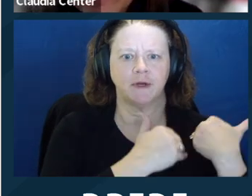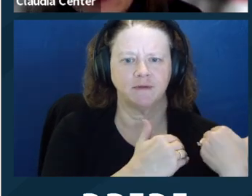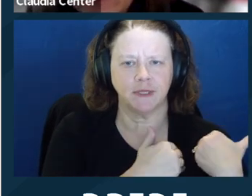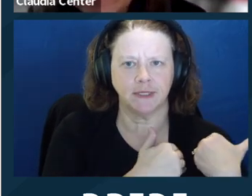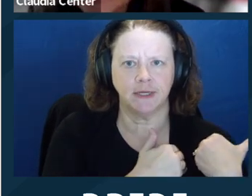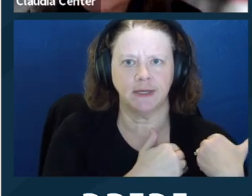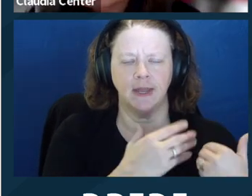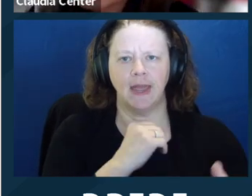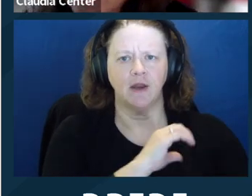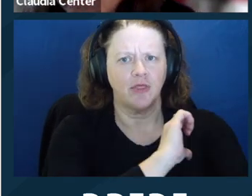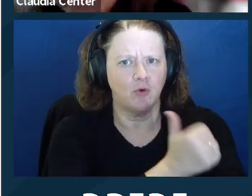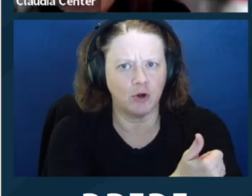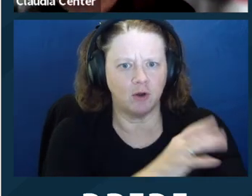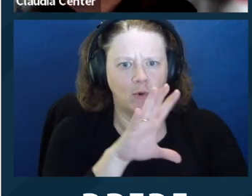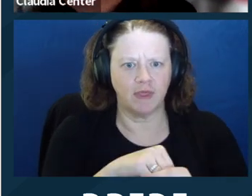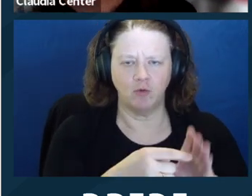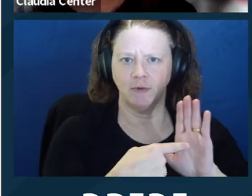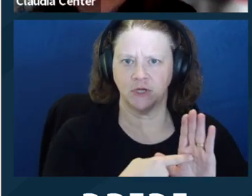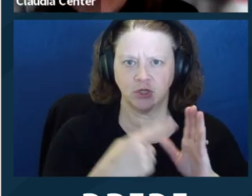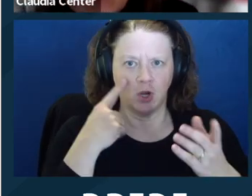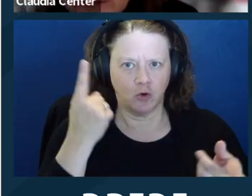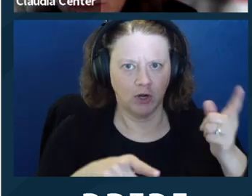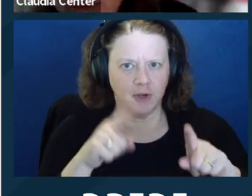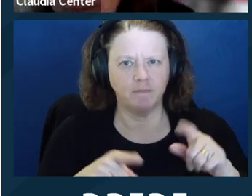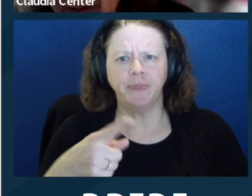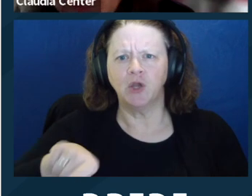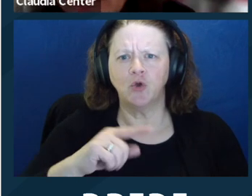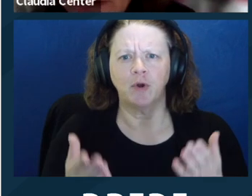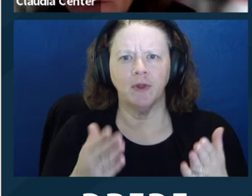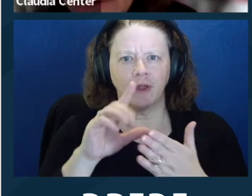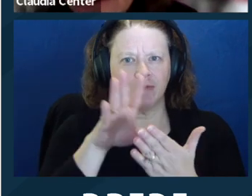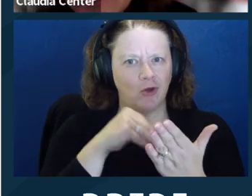to follow the client's decisions about the objectives of the representation. In other